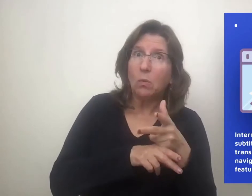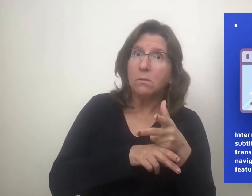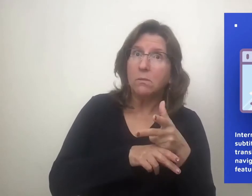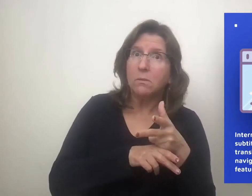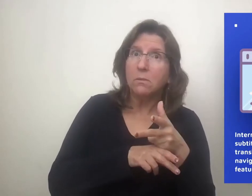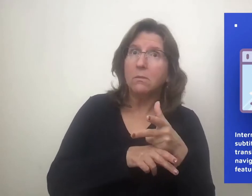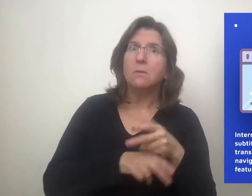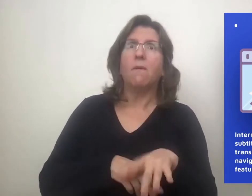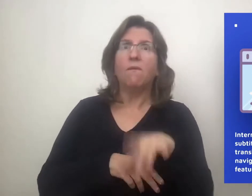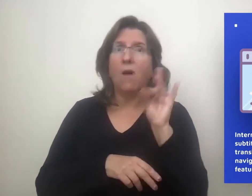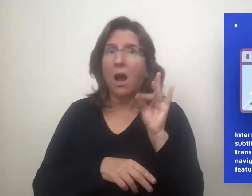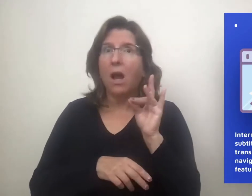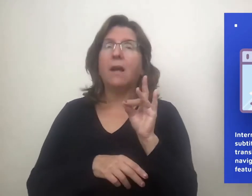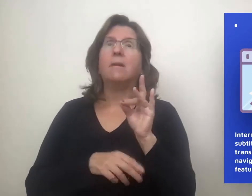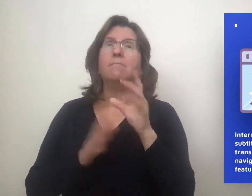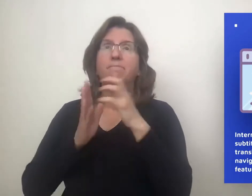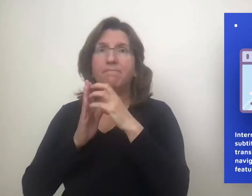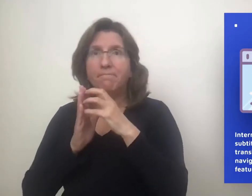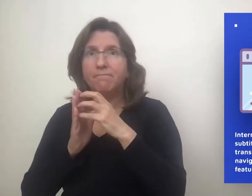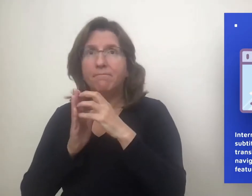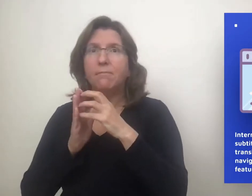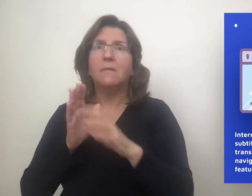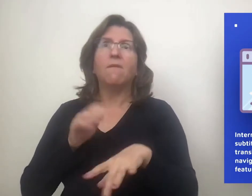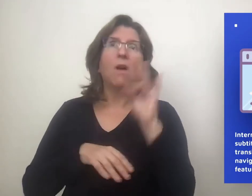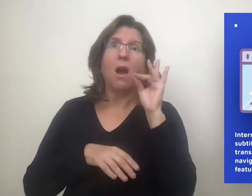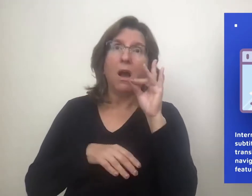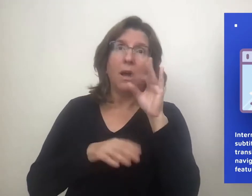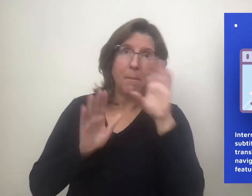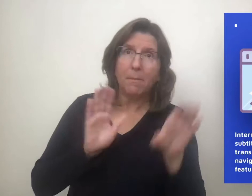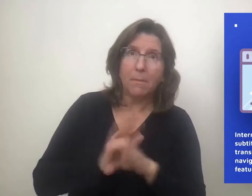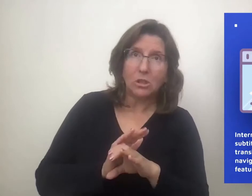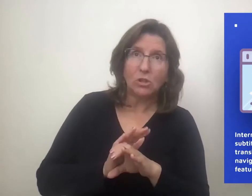video, text, or image resources they need for their work.